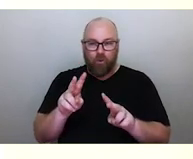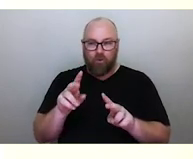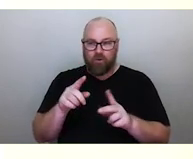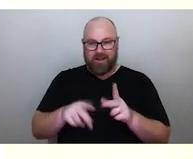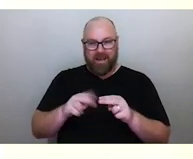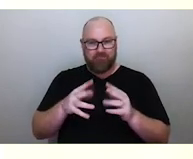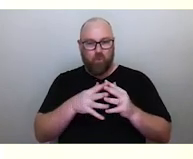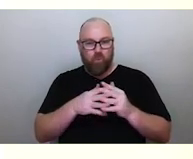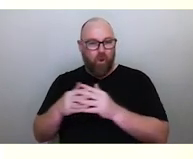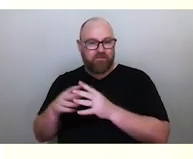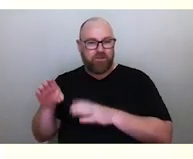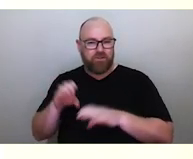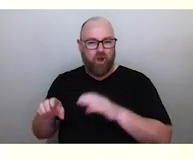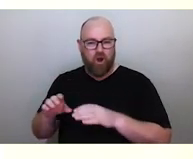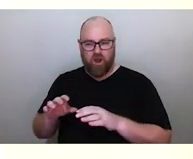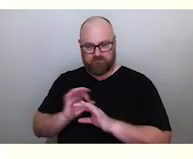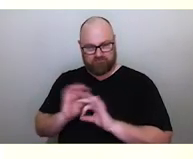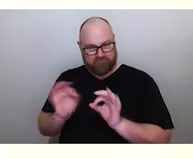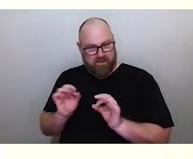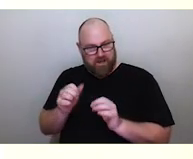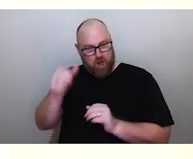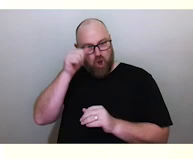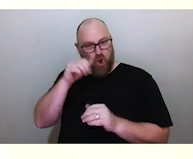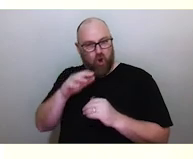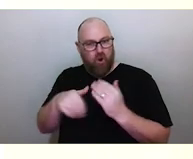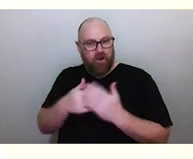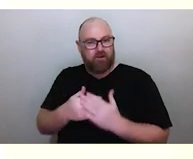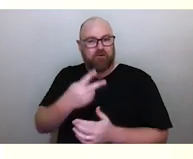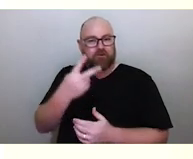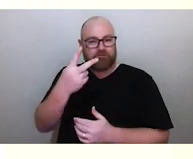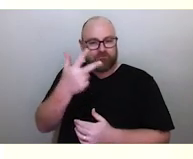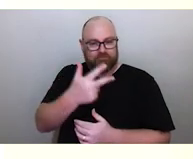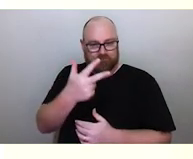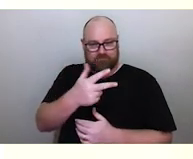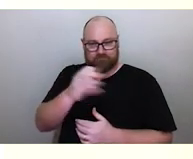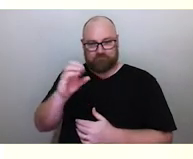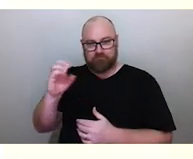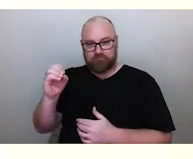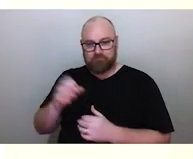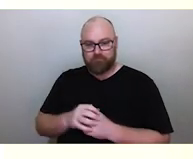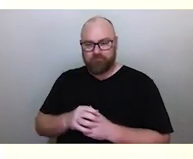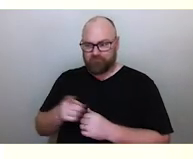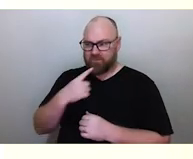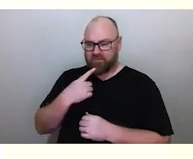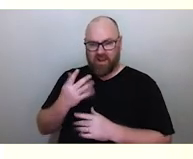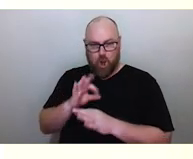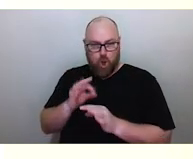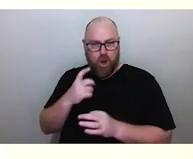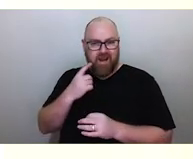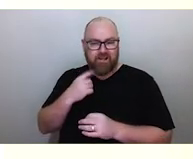didn't figure out into the 1800s? It's not easy to observe the variability of a star over the course of several years.